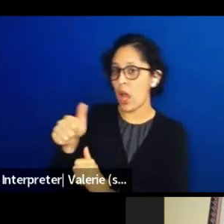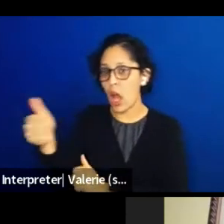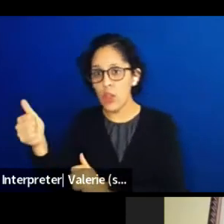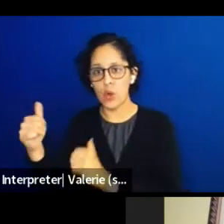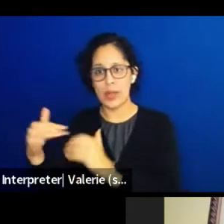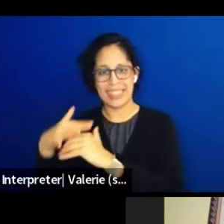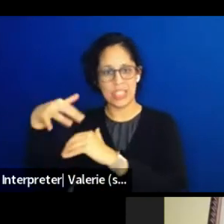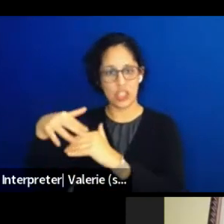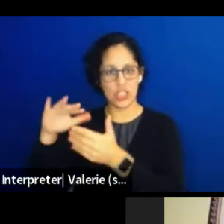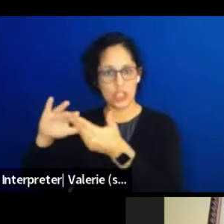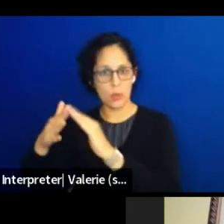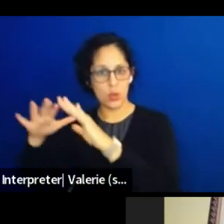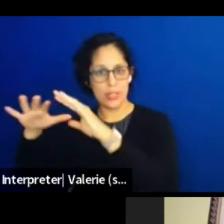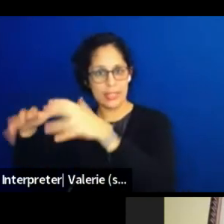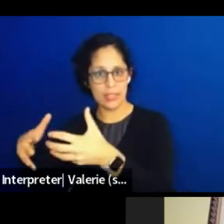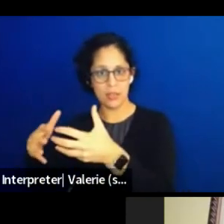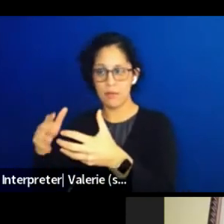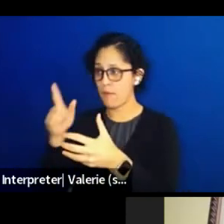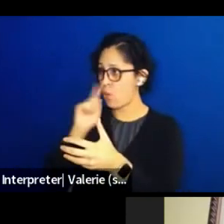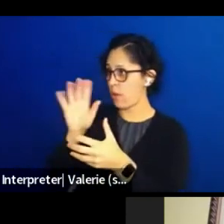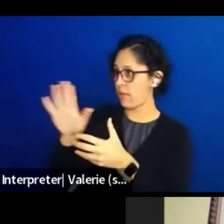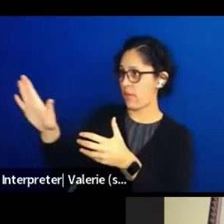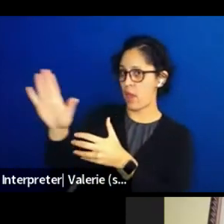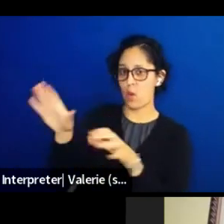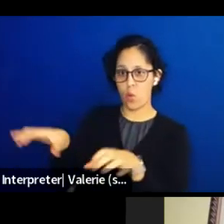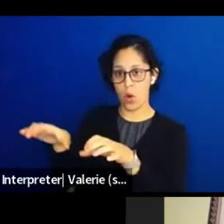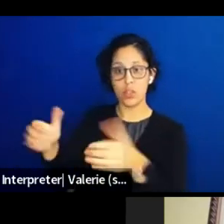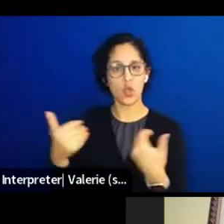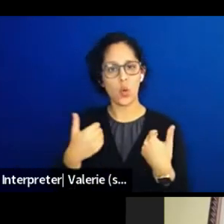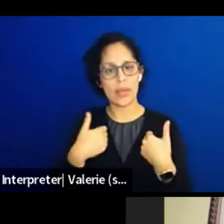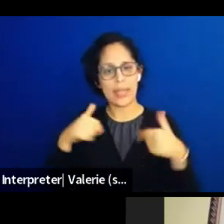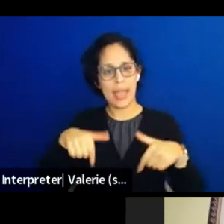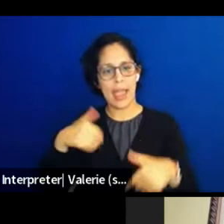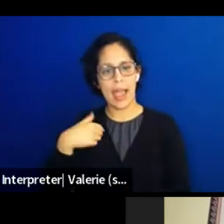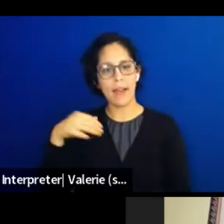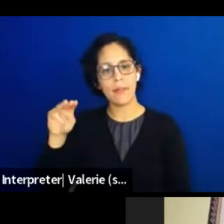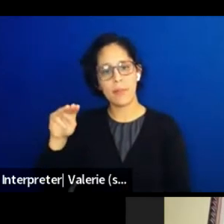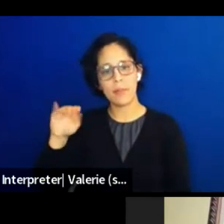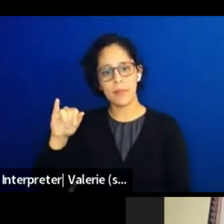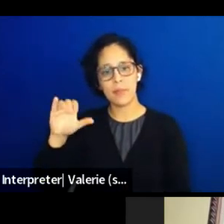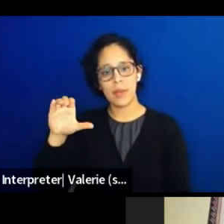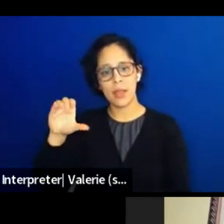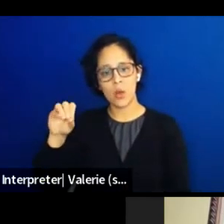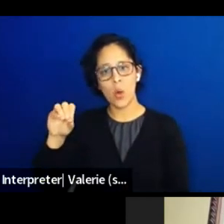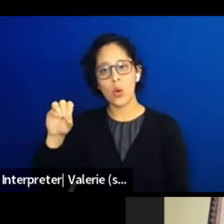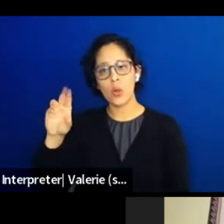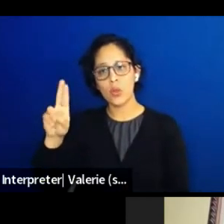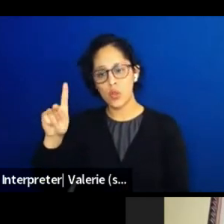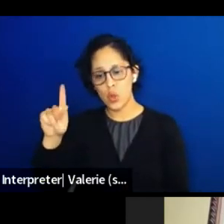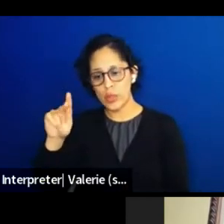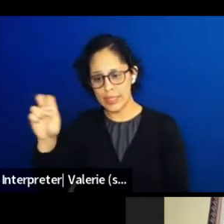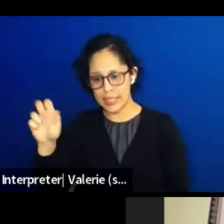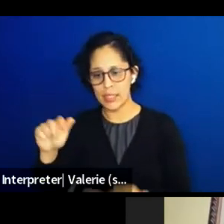we have the Miccosukee Tribe of Indians of Florida. We have the Seminole Tribal, Florida, and then we have the independent communities,